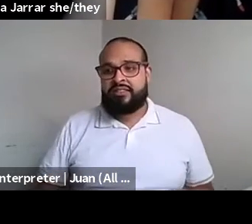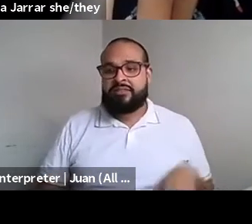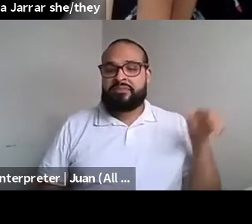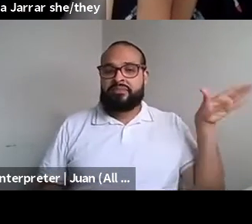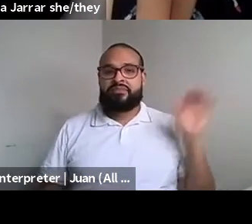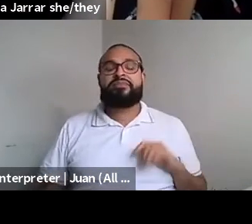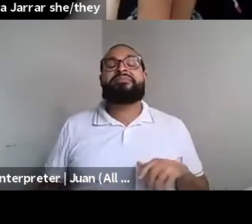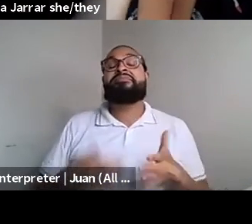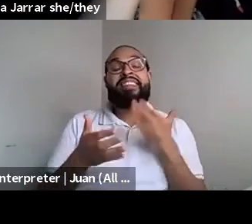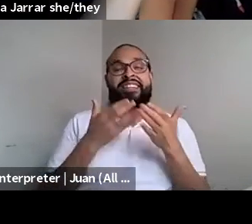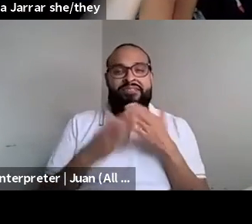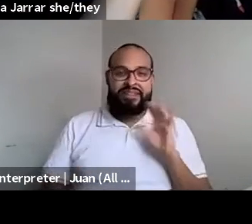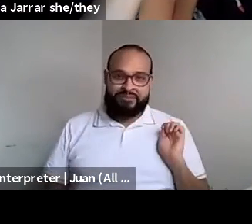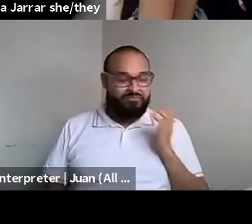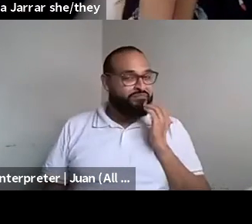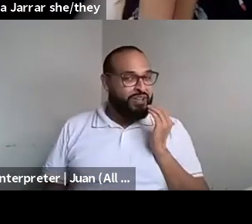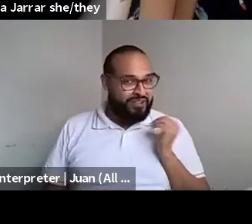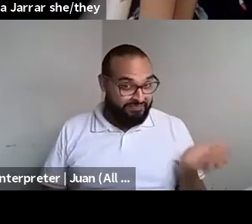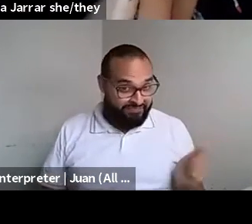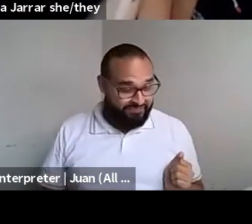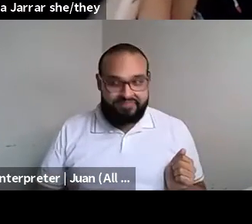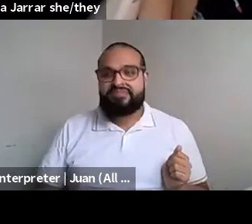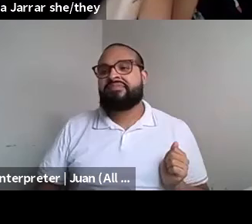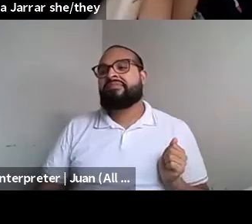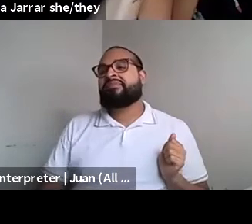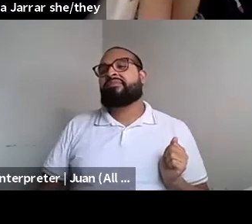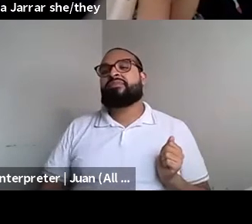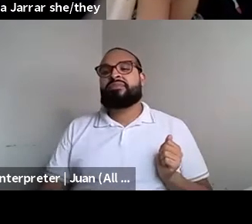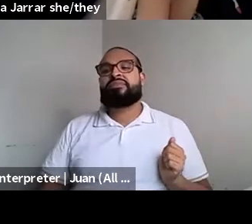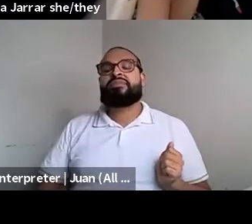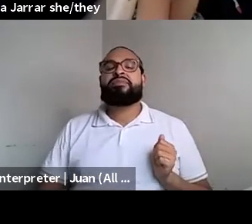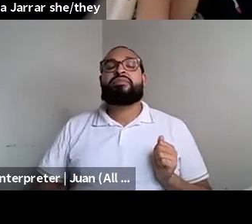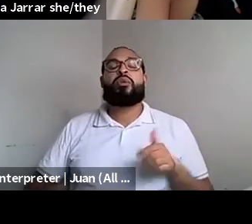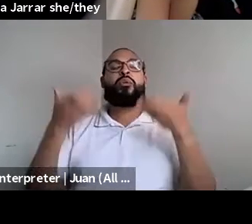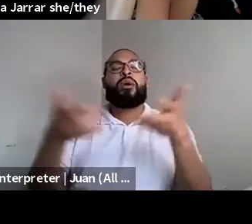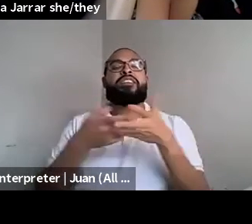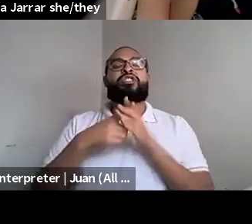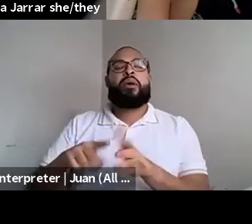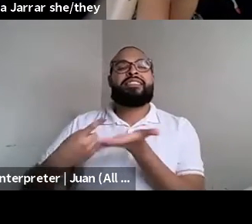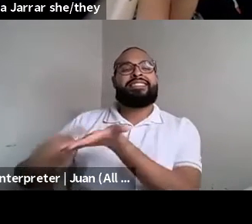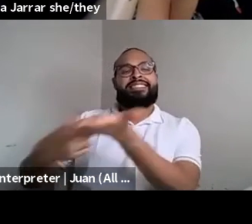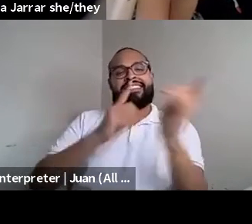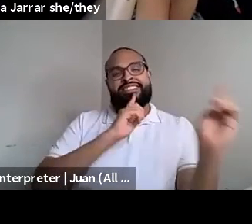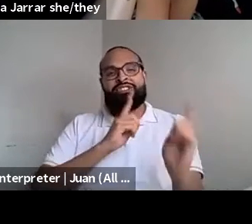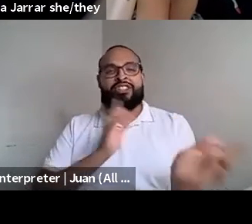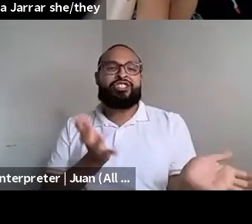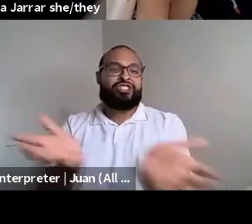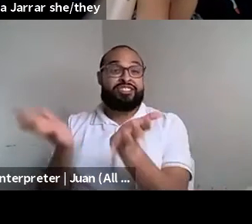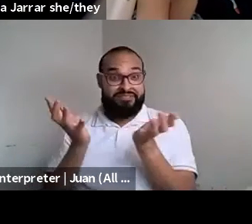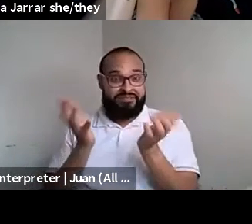Kenyon Farrow (he/him/his): Anyhow, darling. Kenyon Farrow (he/him/his): Let's get started with our Nahshon Anderson: Conversation, um, Kenyon Farrow (he/him/his): So I thought one of the